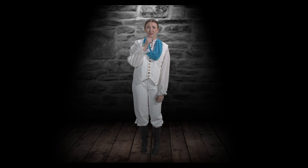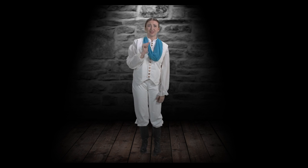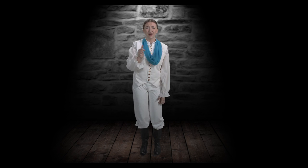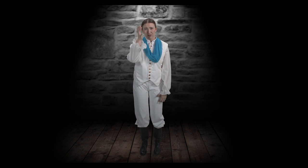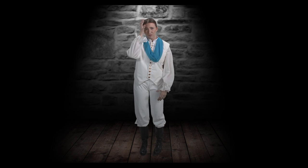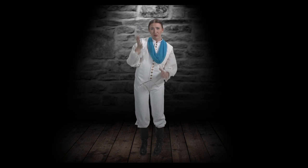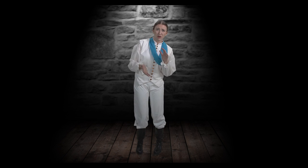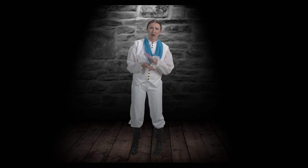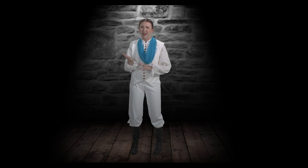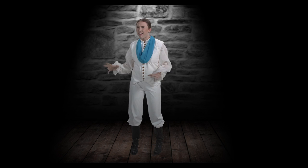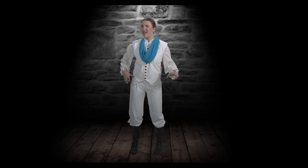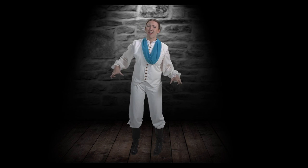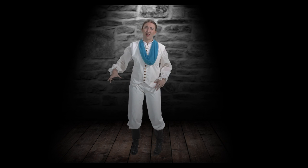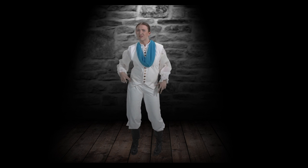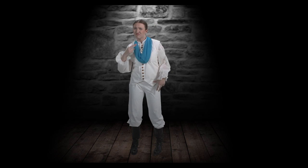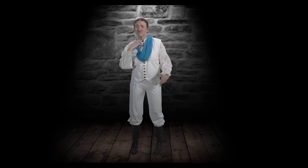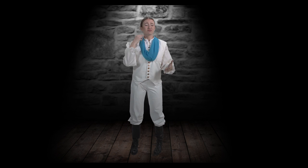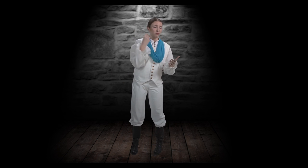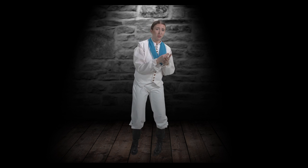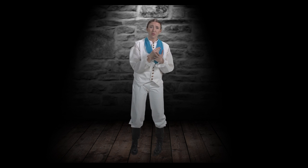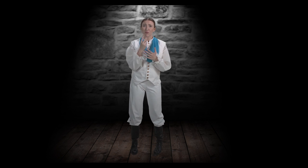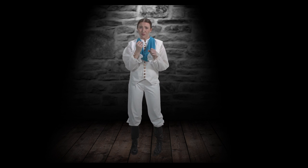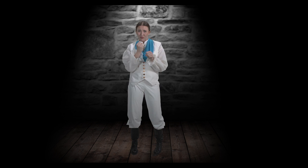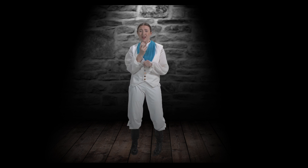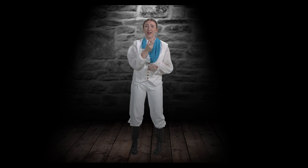When he was 10, his father split, full of it, debt ridden